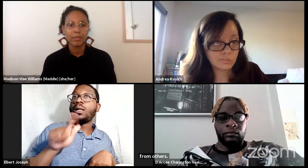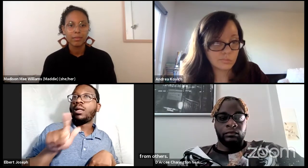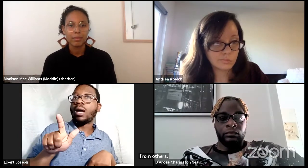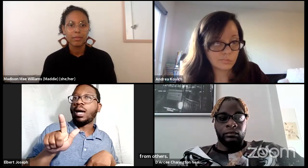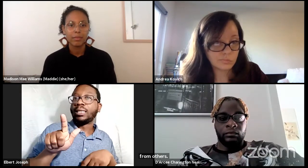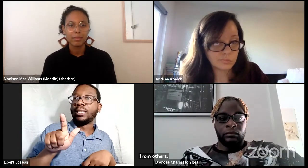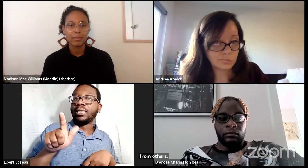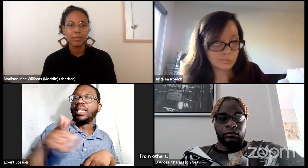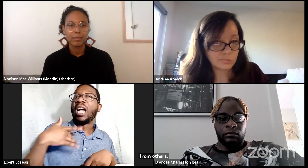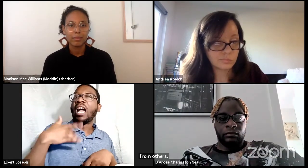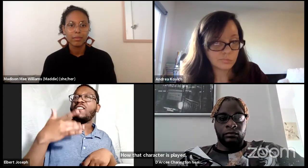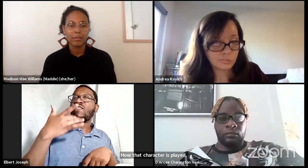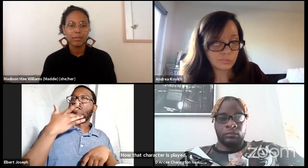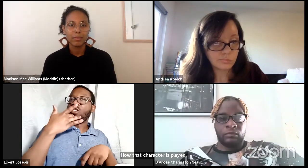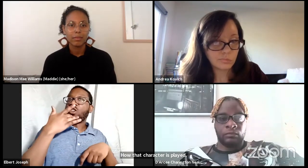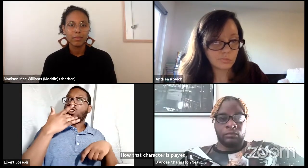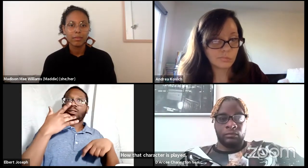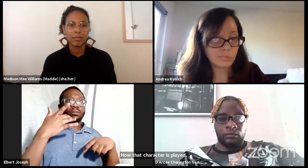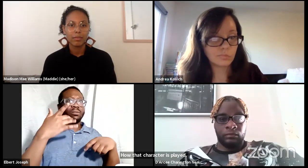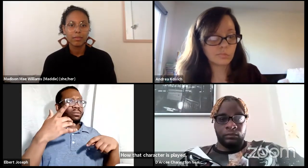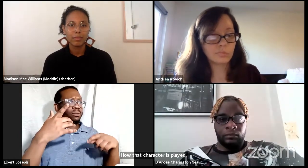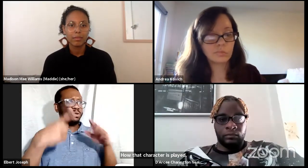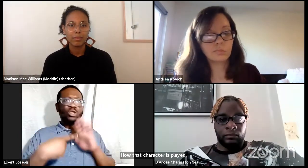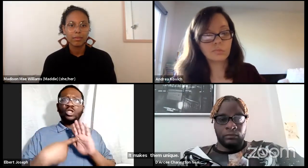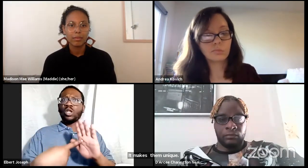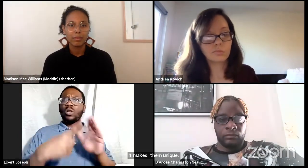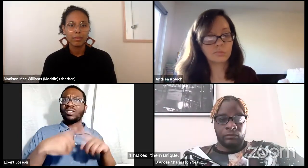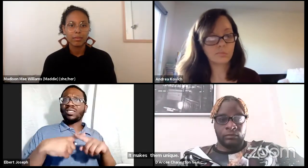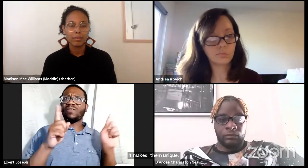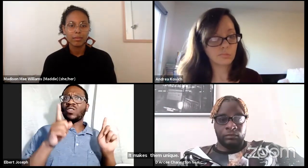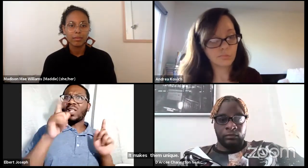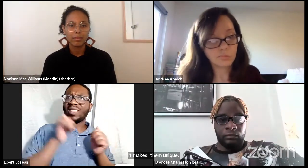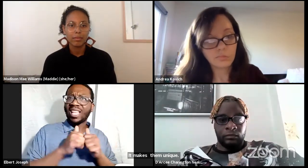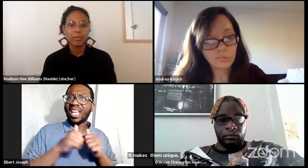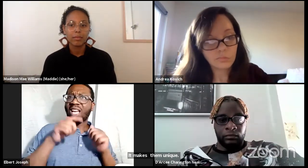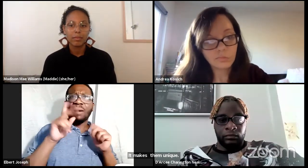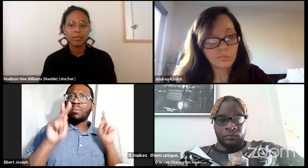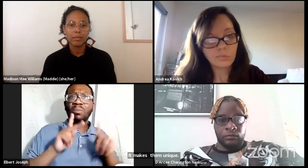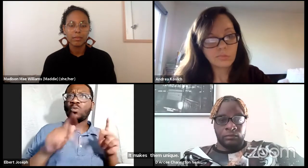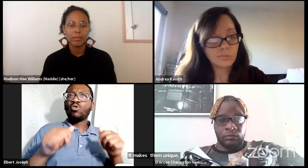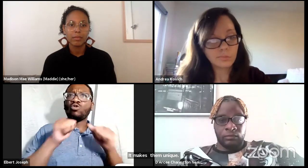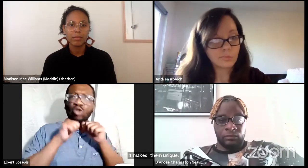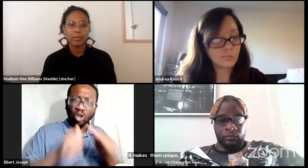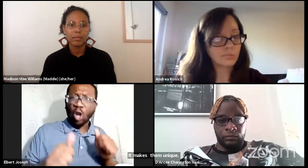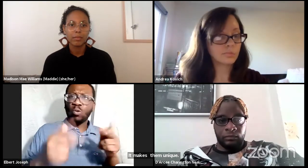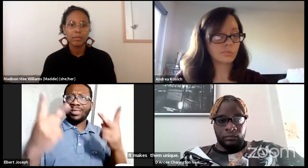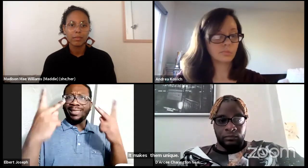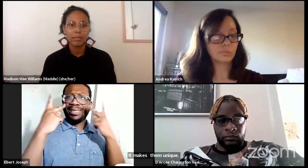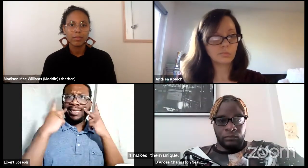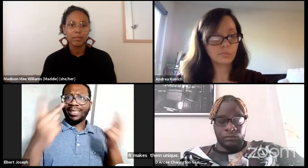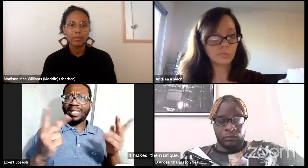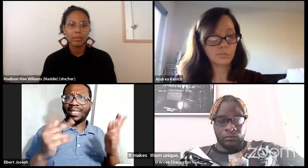As opposed to what's been normalized, it's nice to see something that's different.